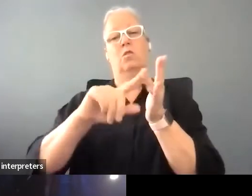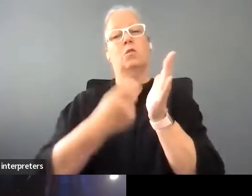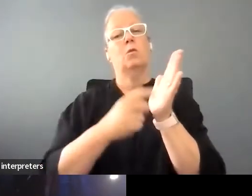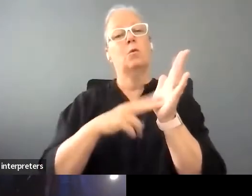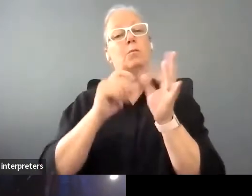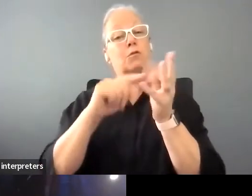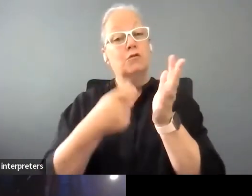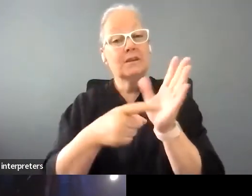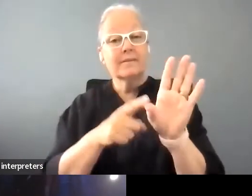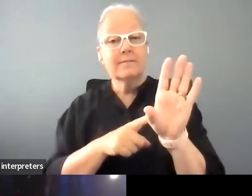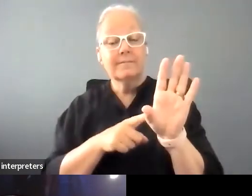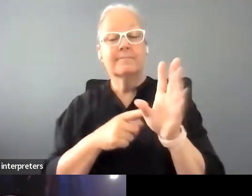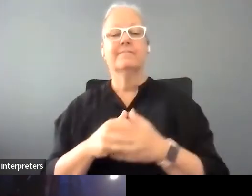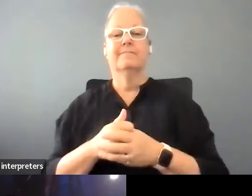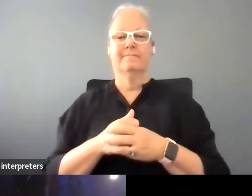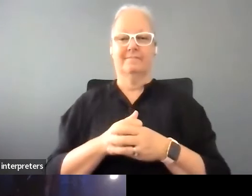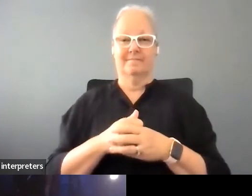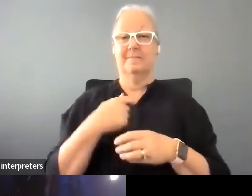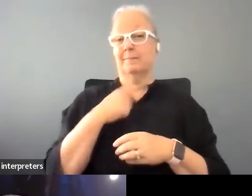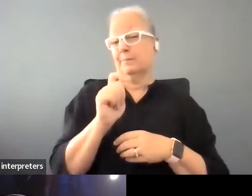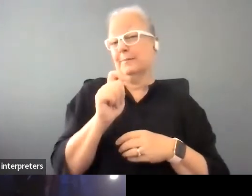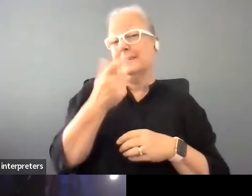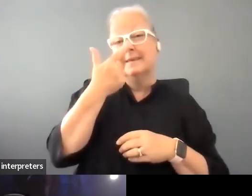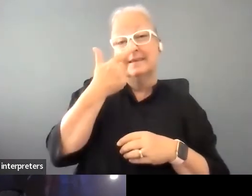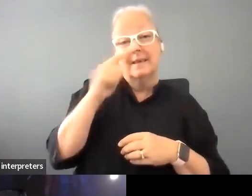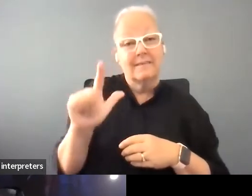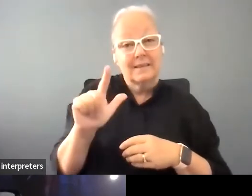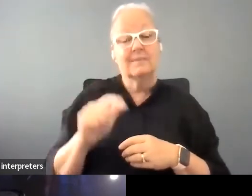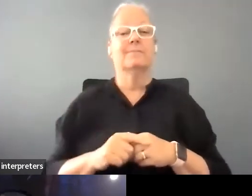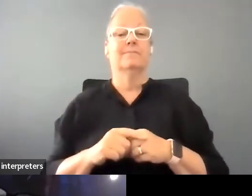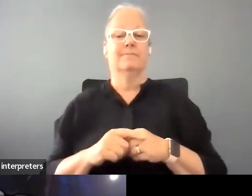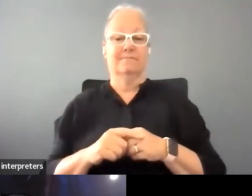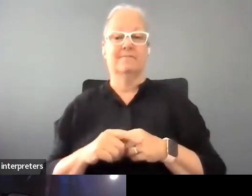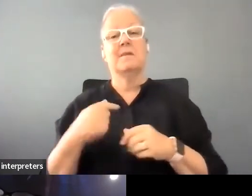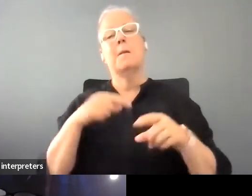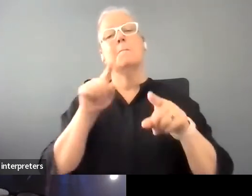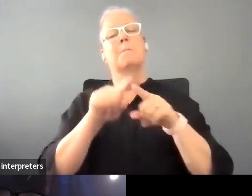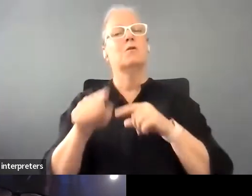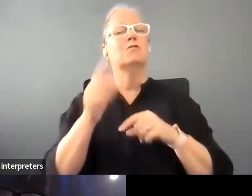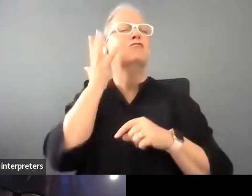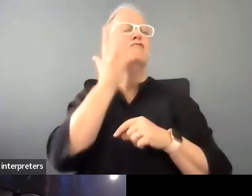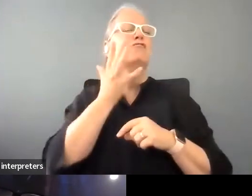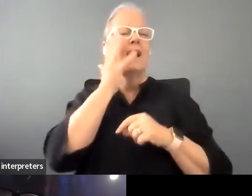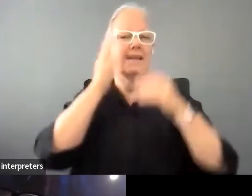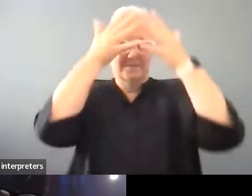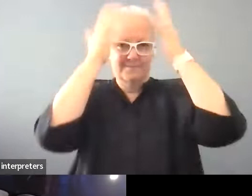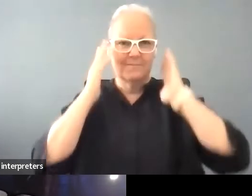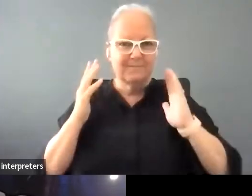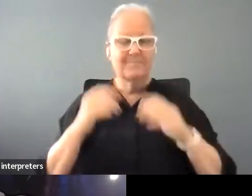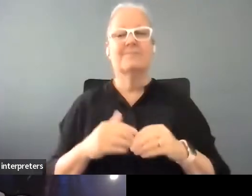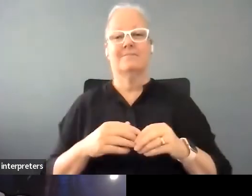I'm nearly 70 and I've got mostly gray hair. Beautiful and I'm coming to you from the Kaurna